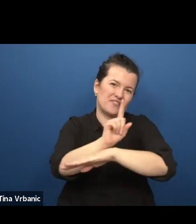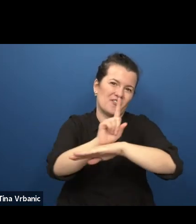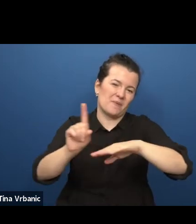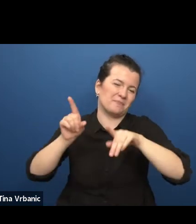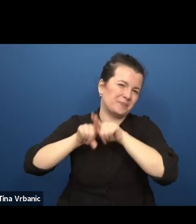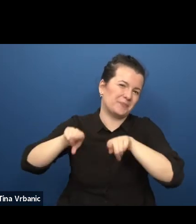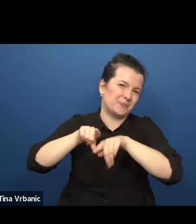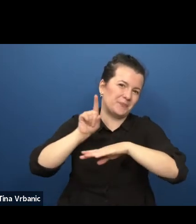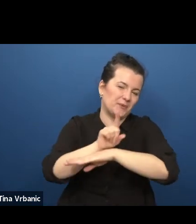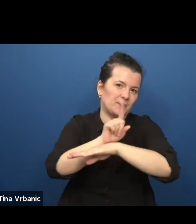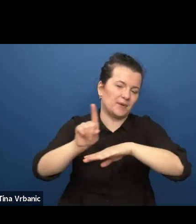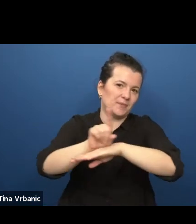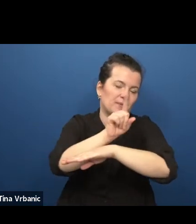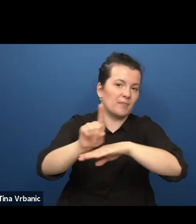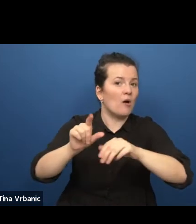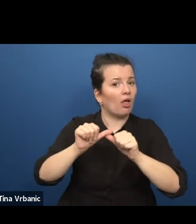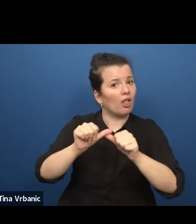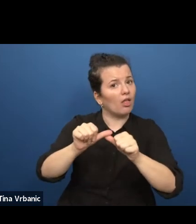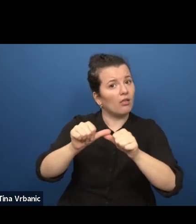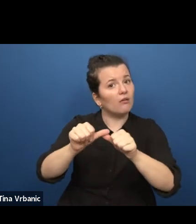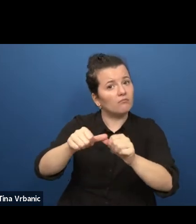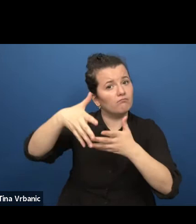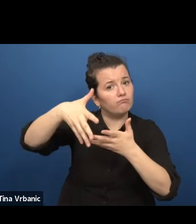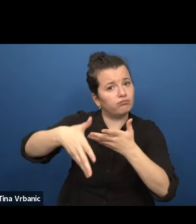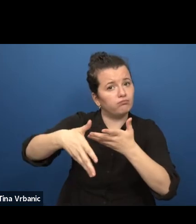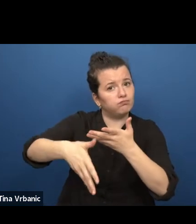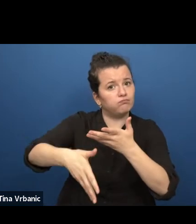for the European theatre sector to become front runner